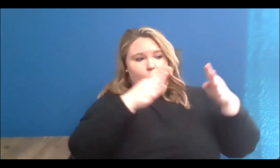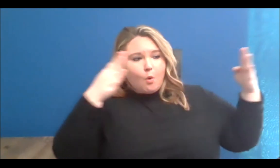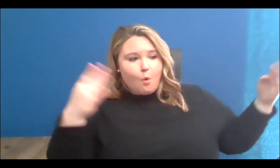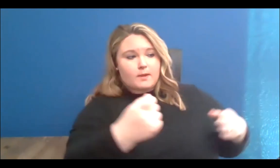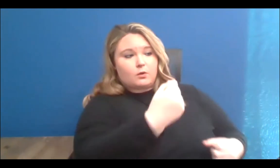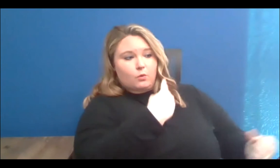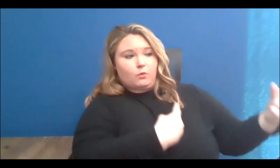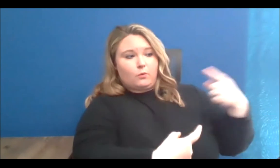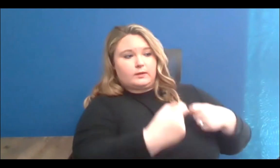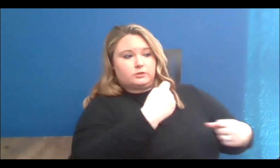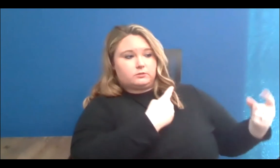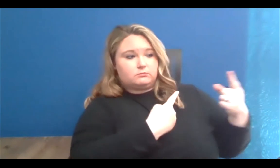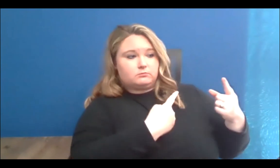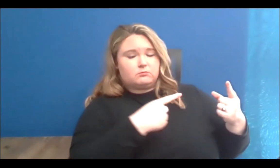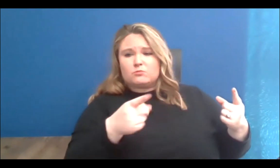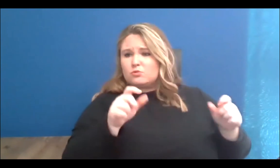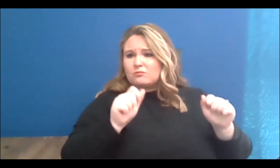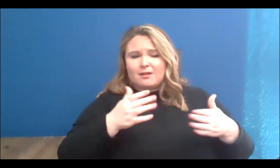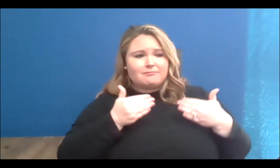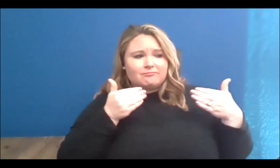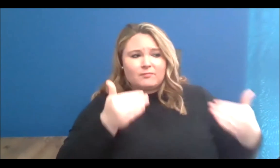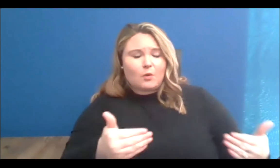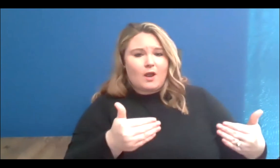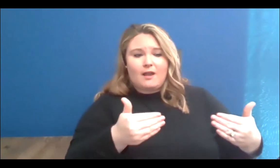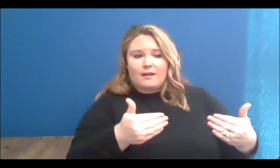Feel free to submit your questions throughout the run of the panel